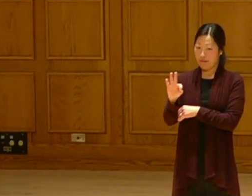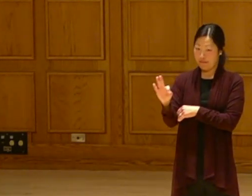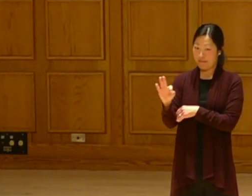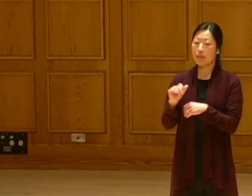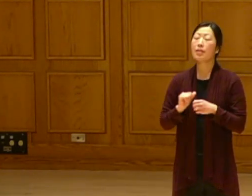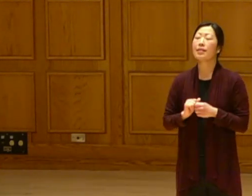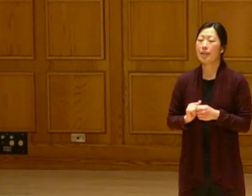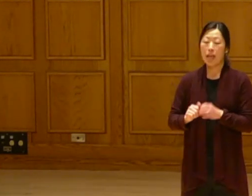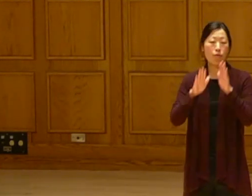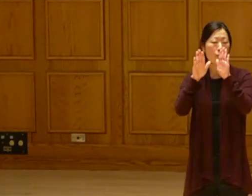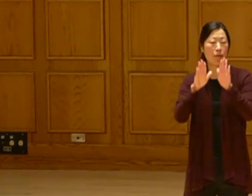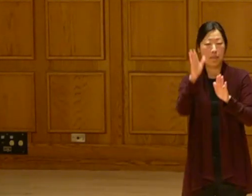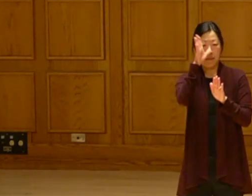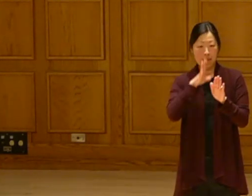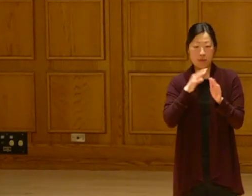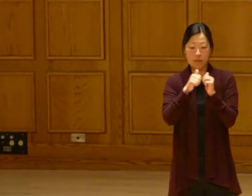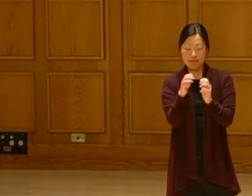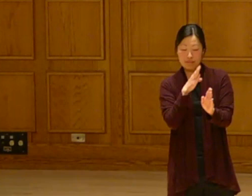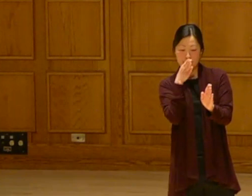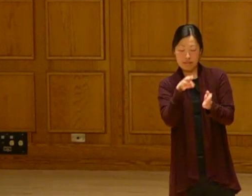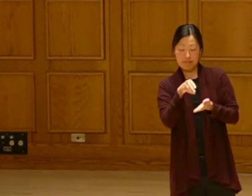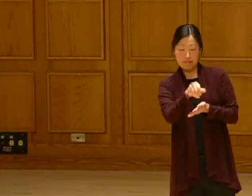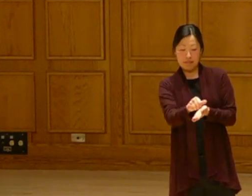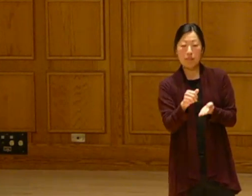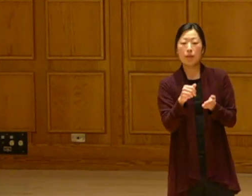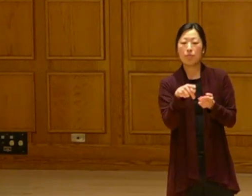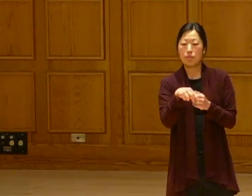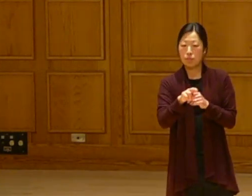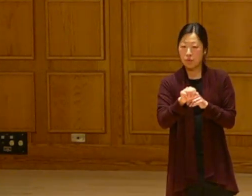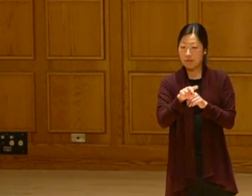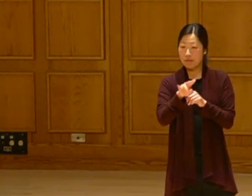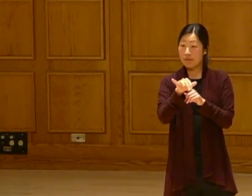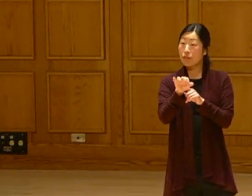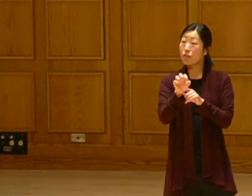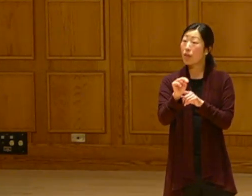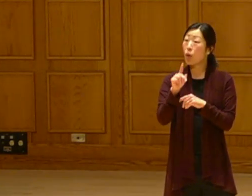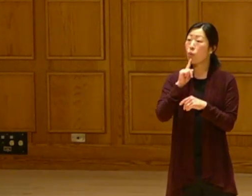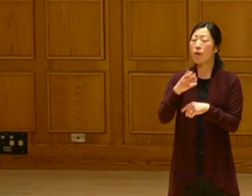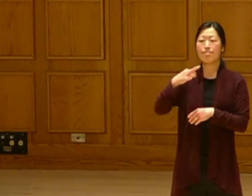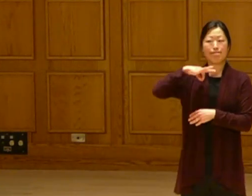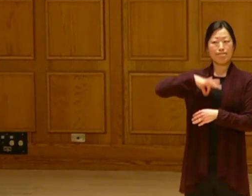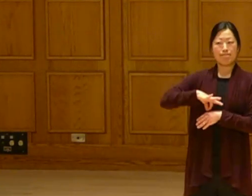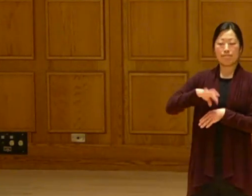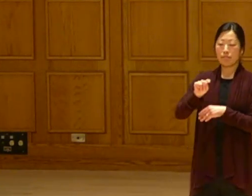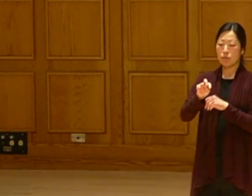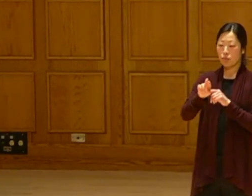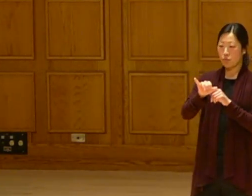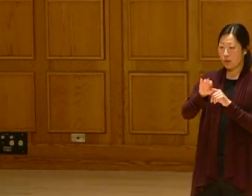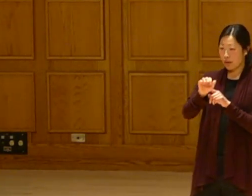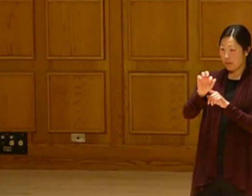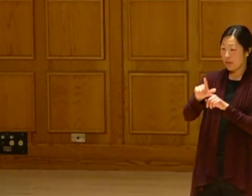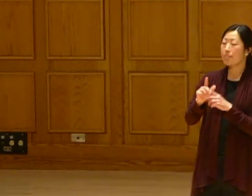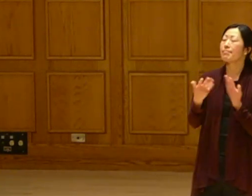Pete Wykoff is an incredible man that worked hard on the direct pay